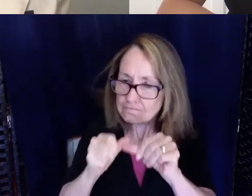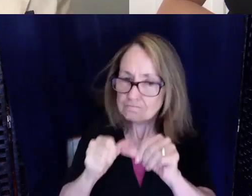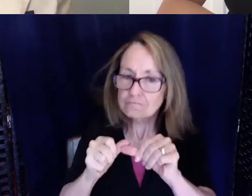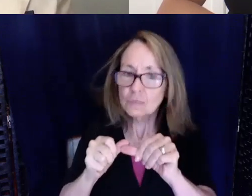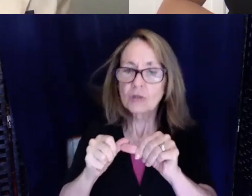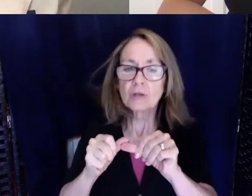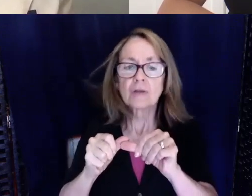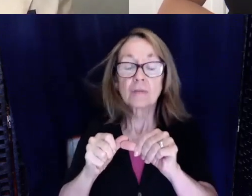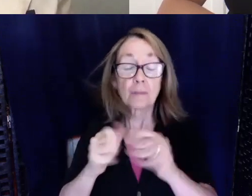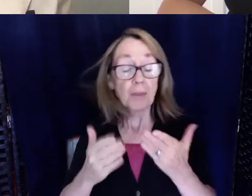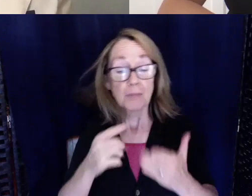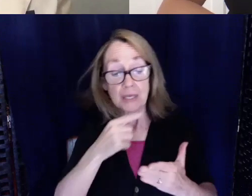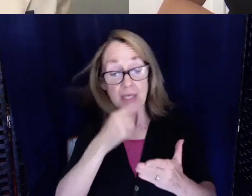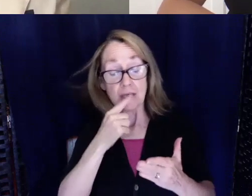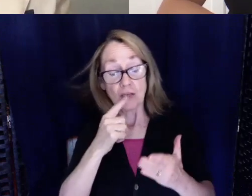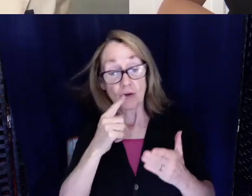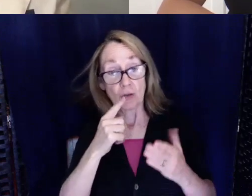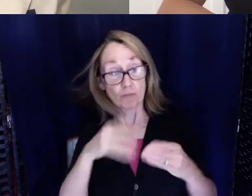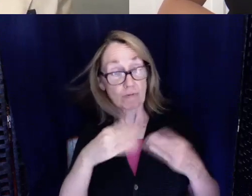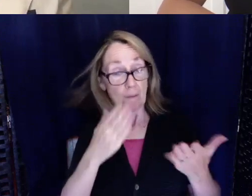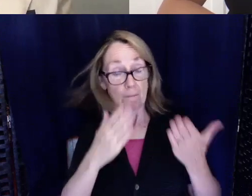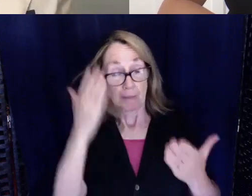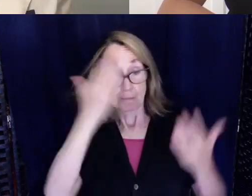may not pick up on because we're very visual people. We're